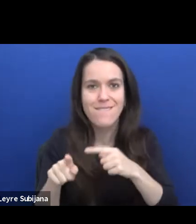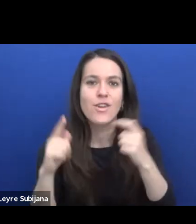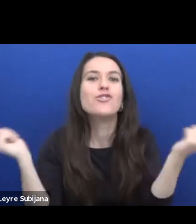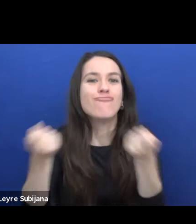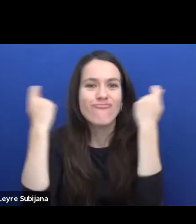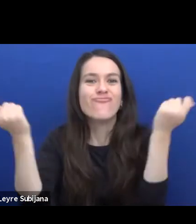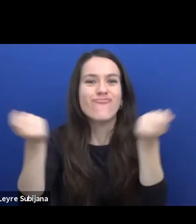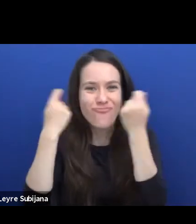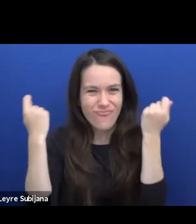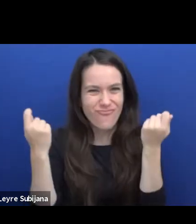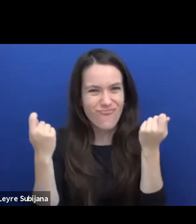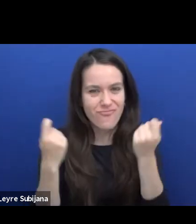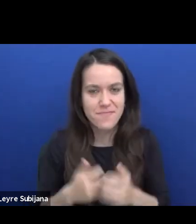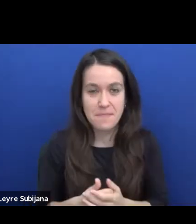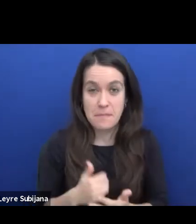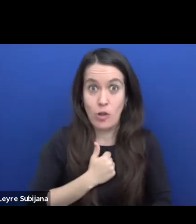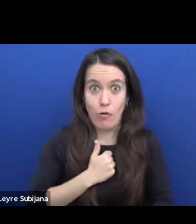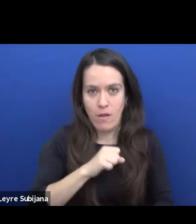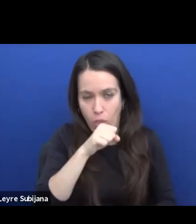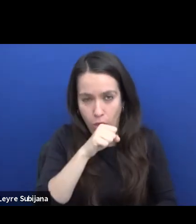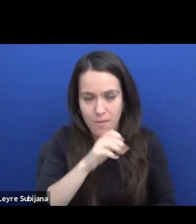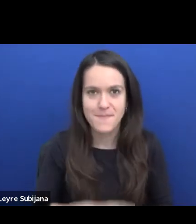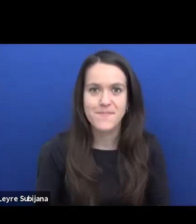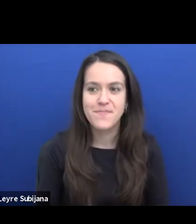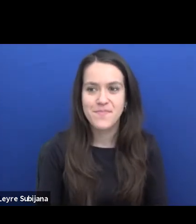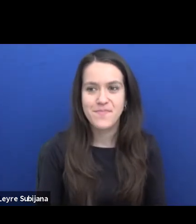Sorry. (Anton coughs)